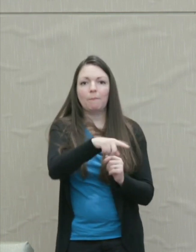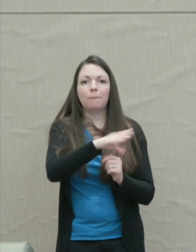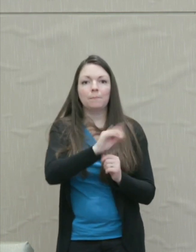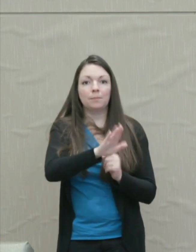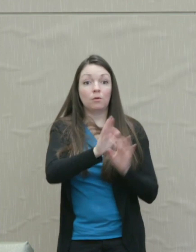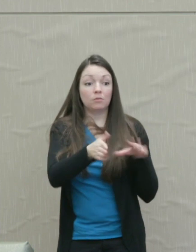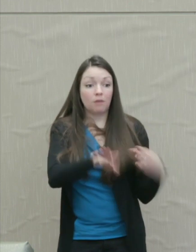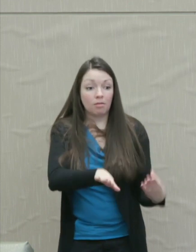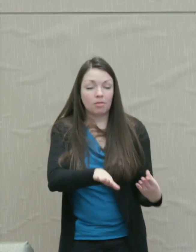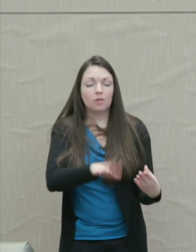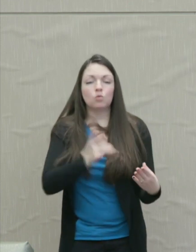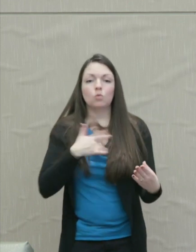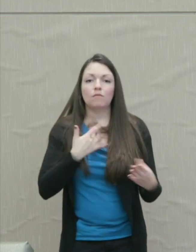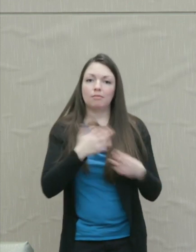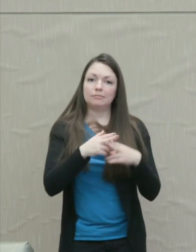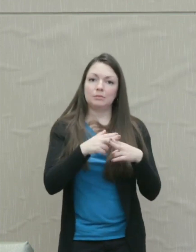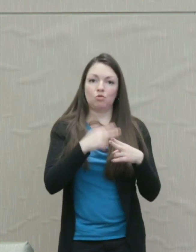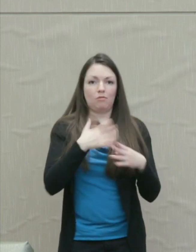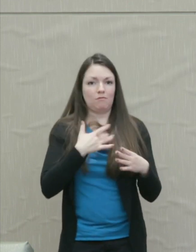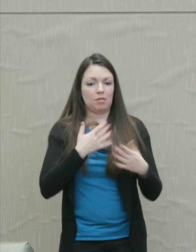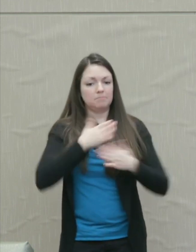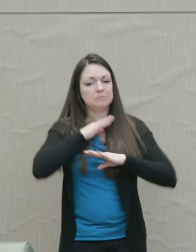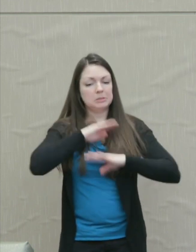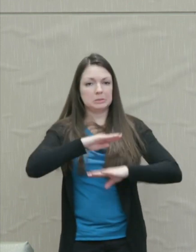a temporary satisfaction to the mind.